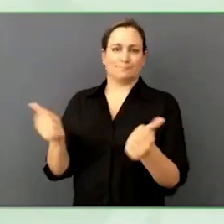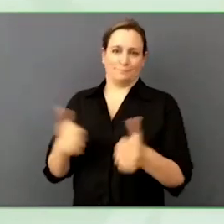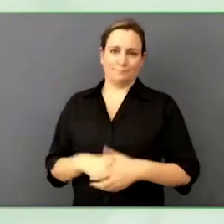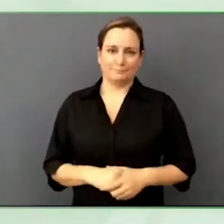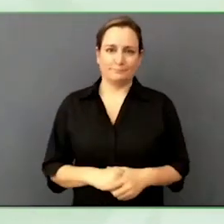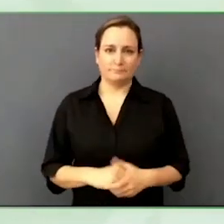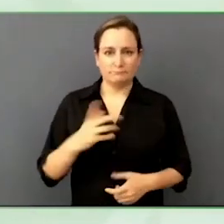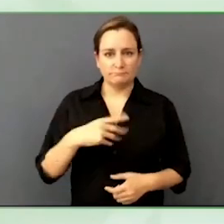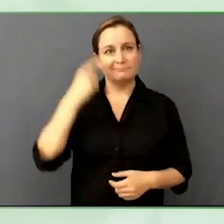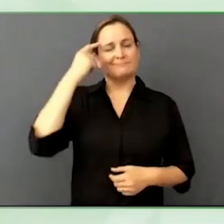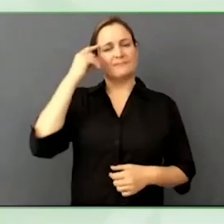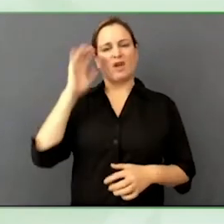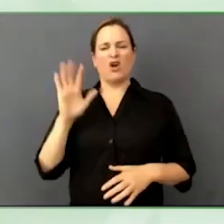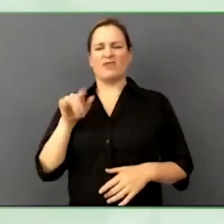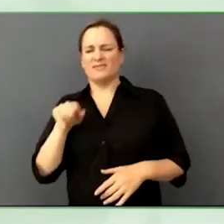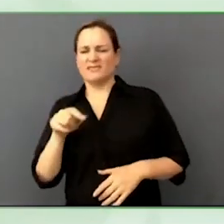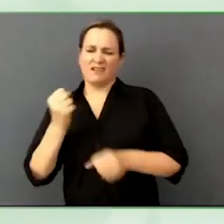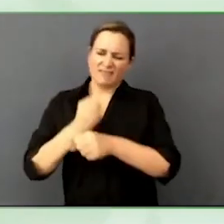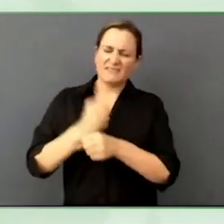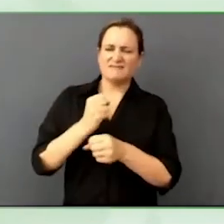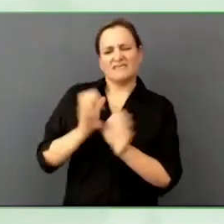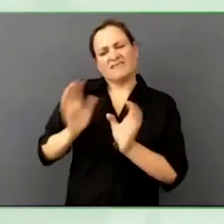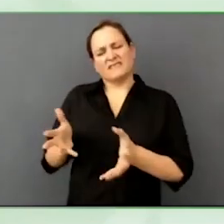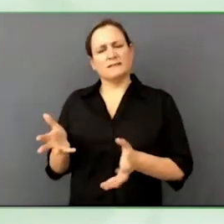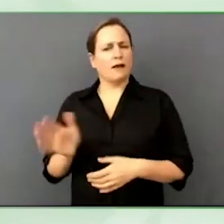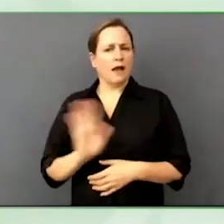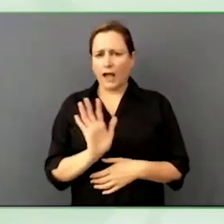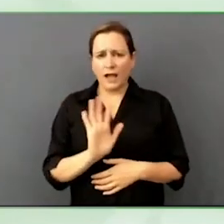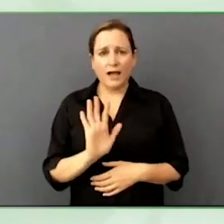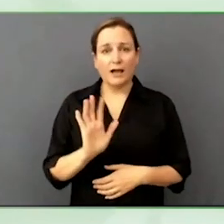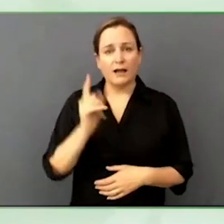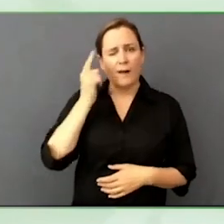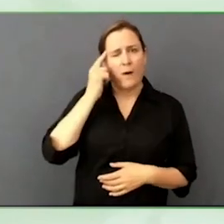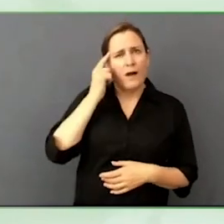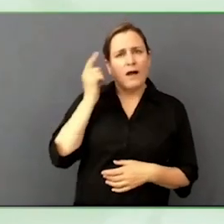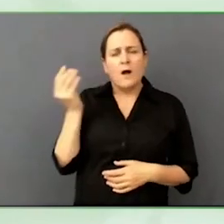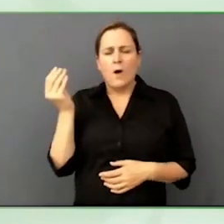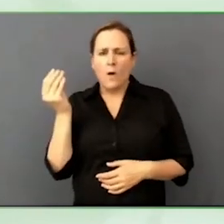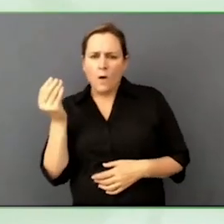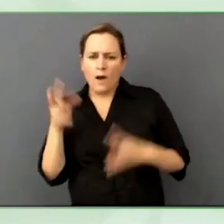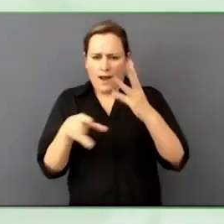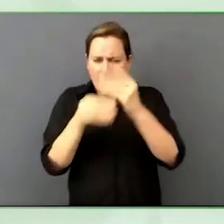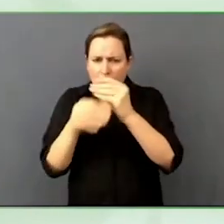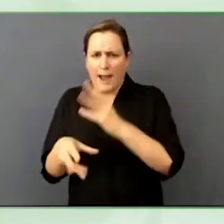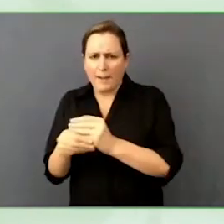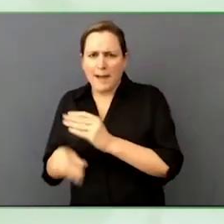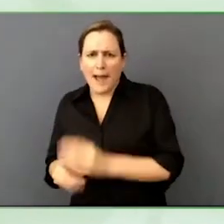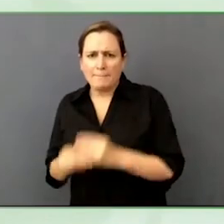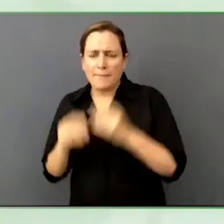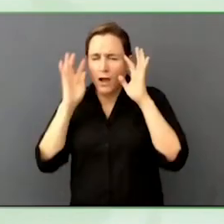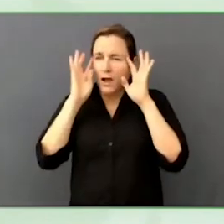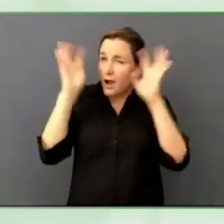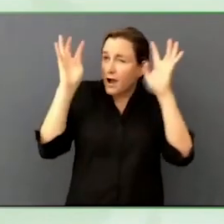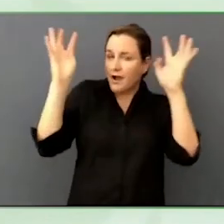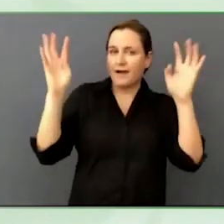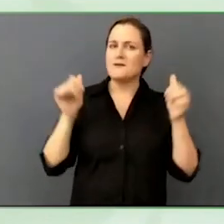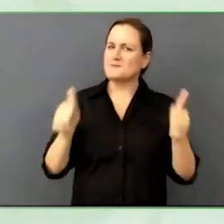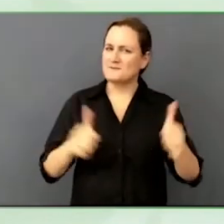Another example, we have done a lot of user research work for one of those big fast-food restaurants that you may or may not have had on